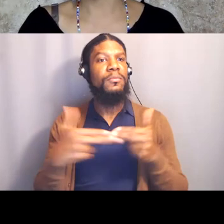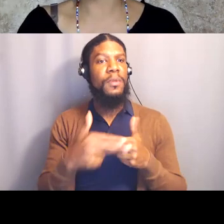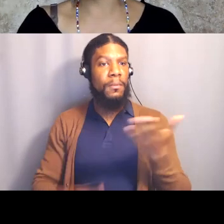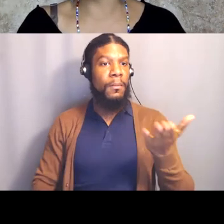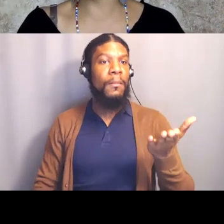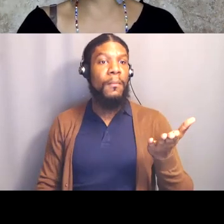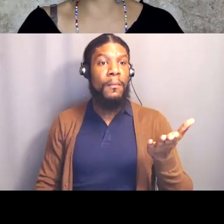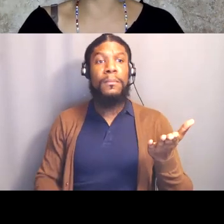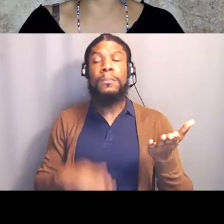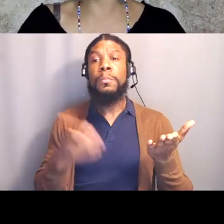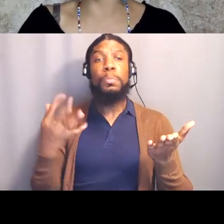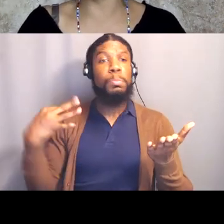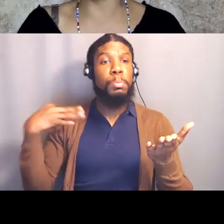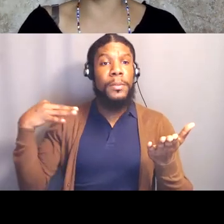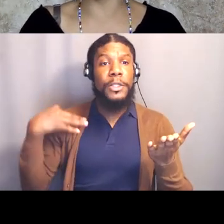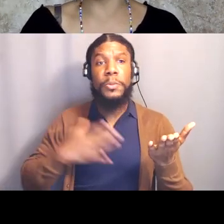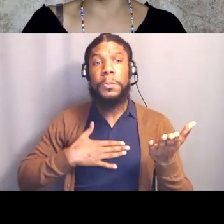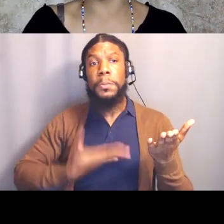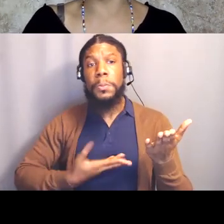Is there someone who's willing to read the first slide?